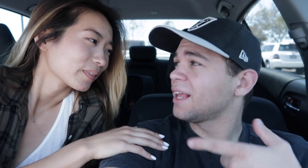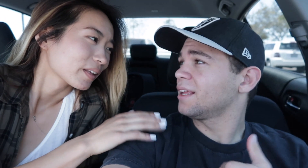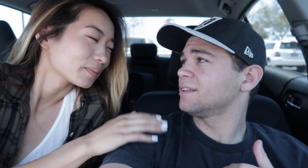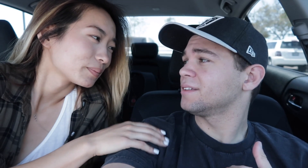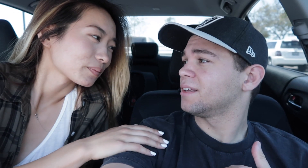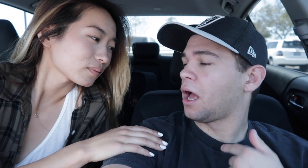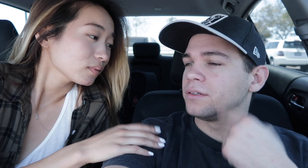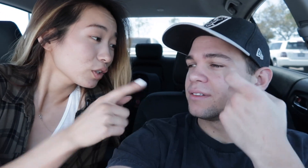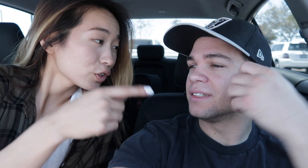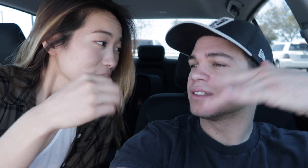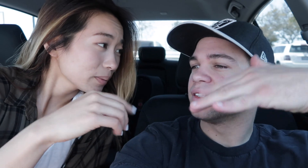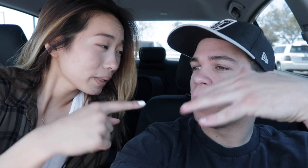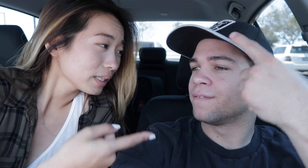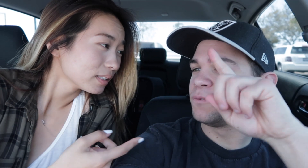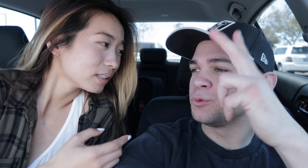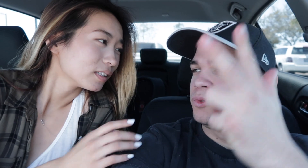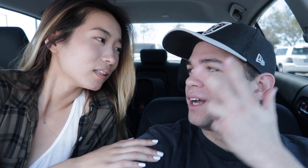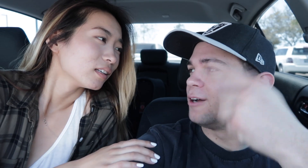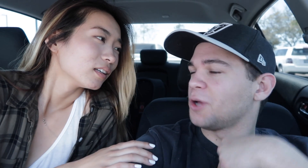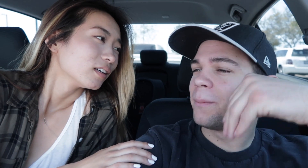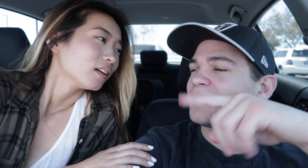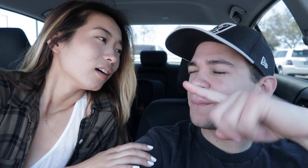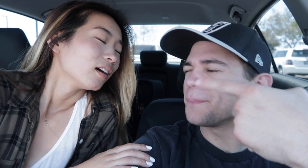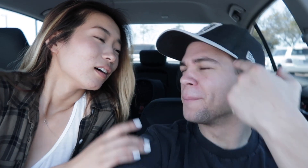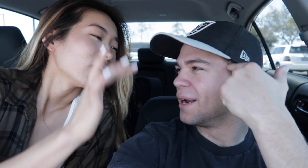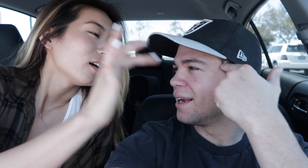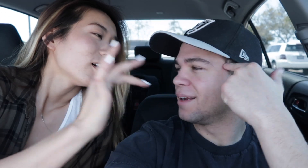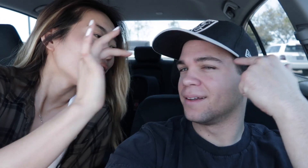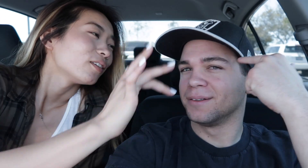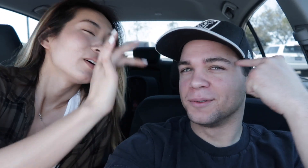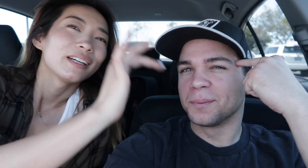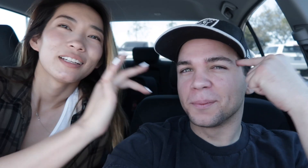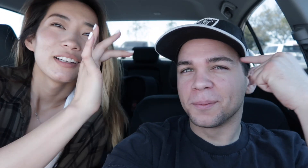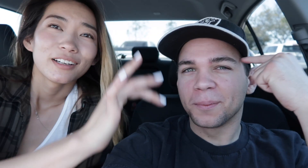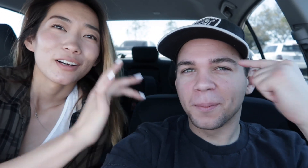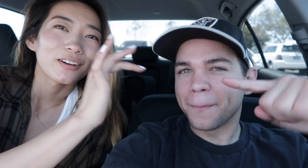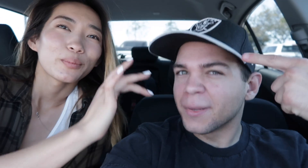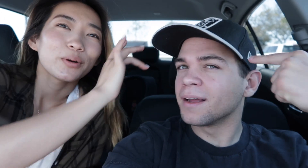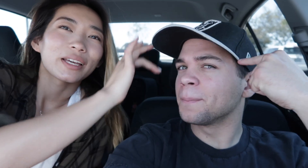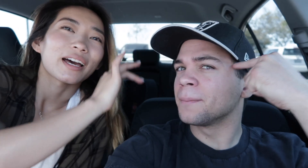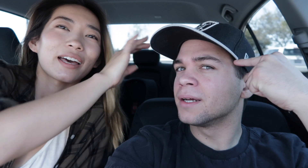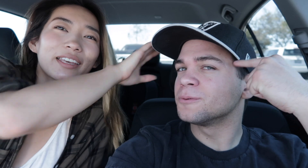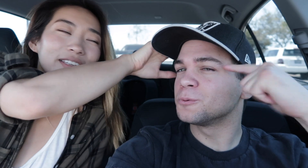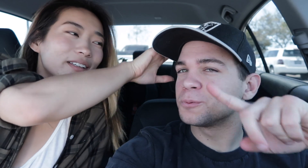I'm in pain. I just studied for three hours. My brain is in pain oh oh poor guy